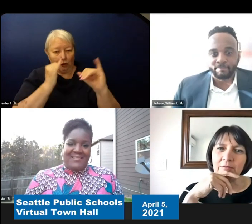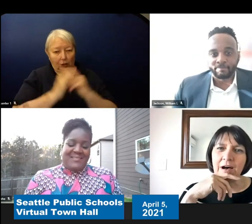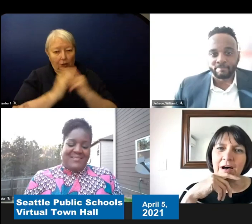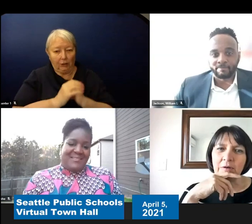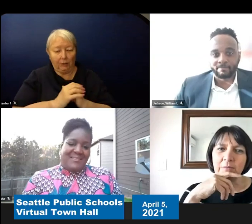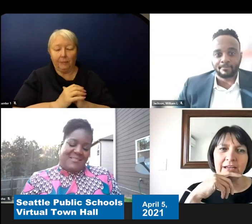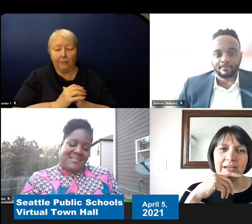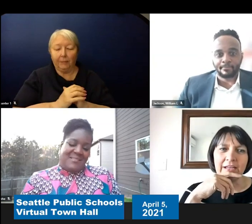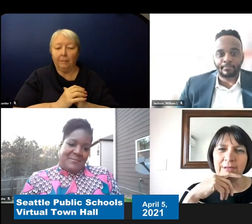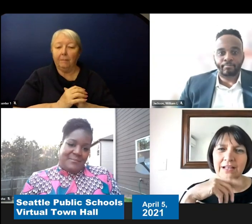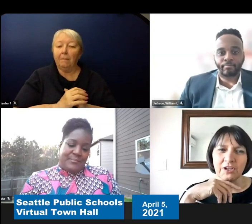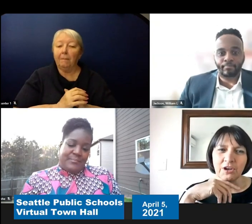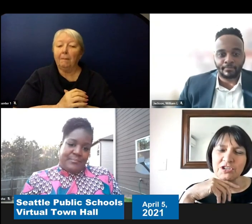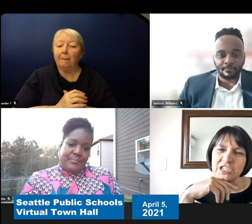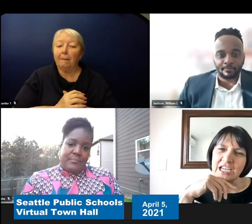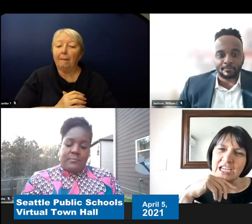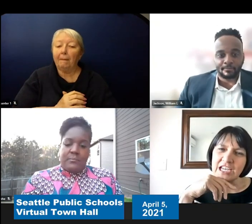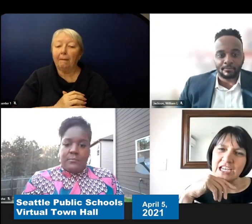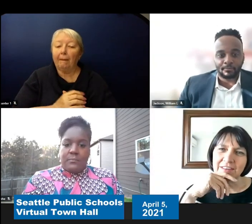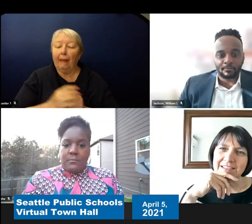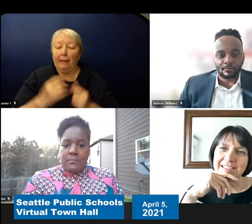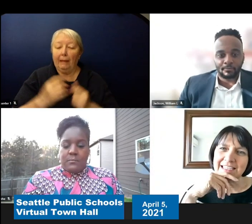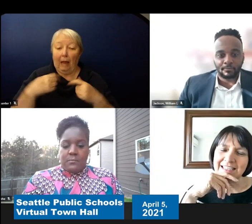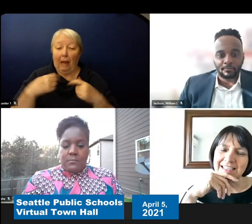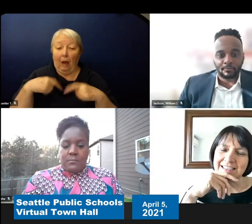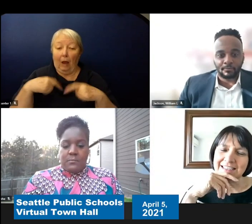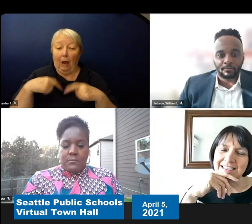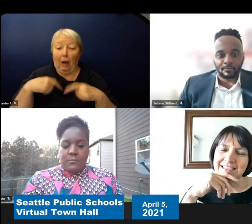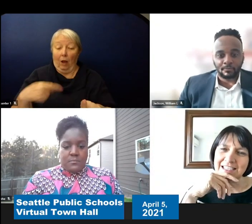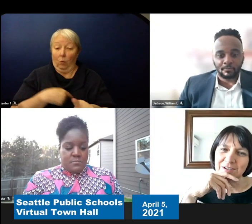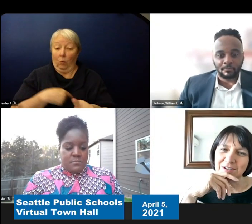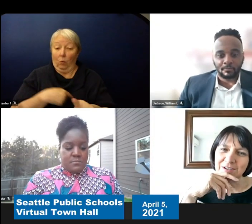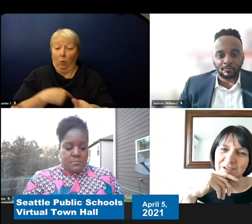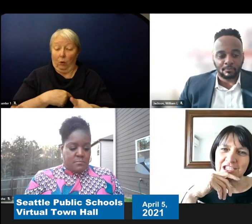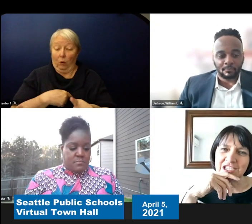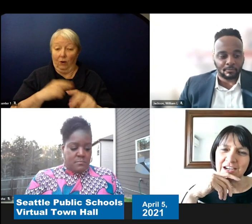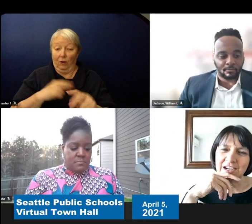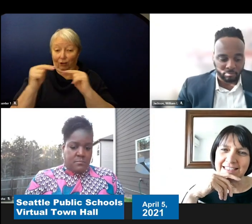that while we were in the middle of negotiations and all the CDC sort of changed their guidance.